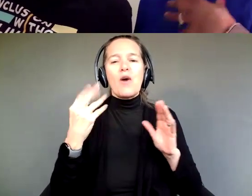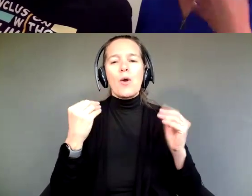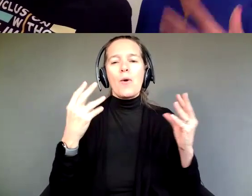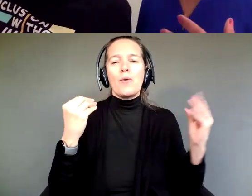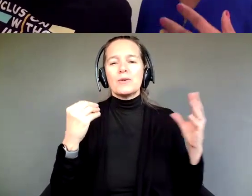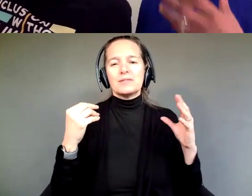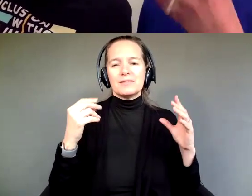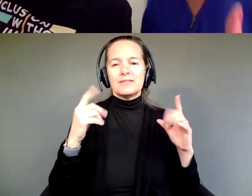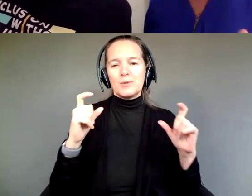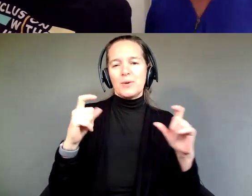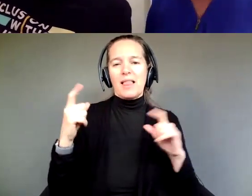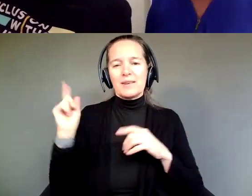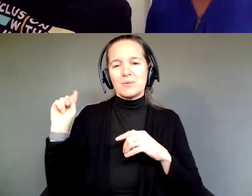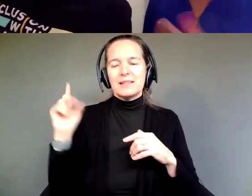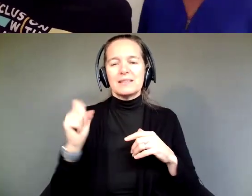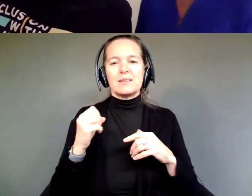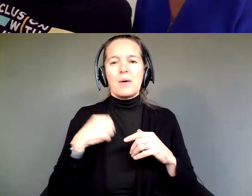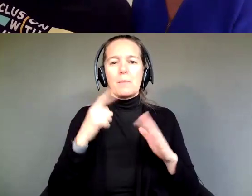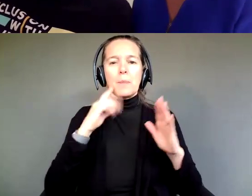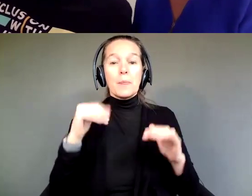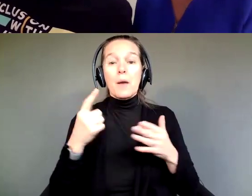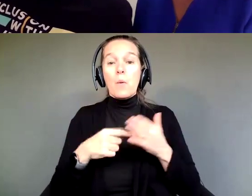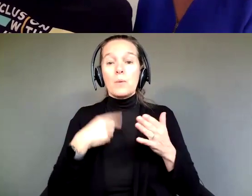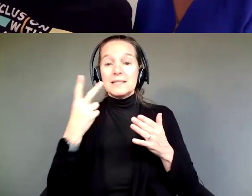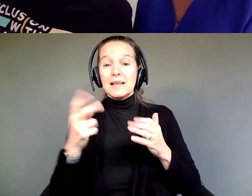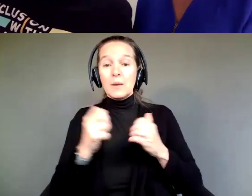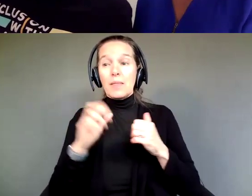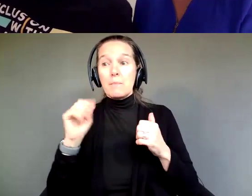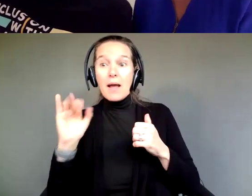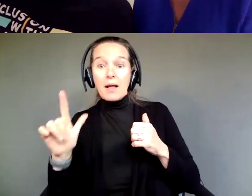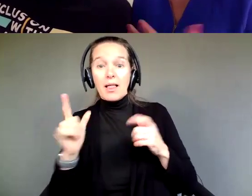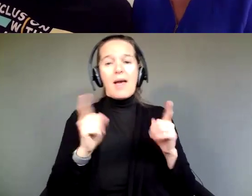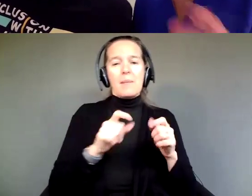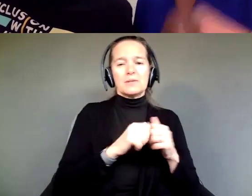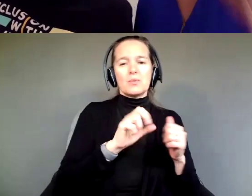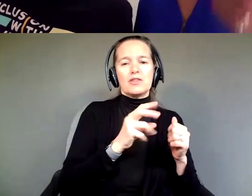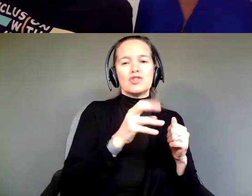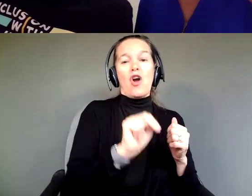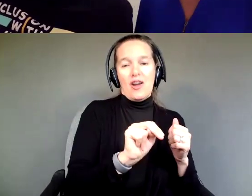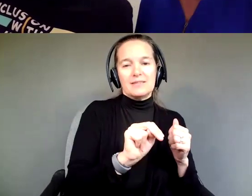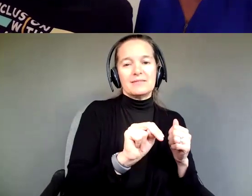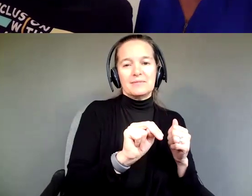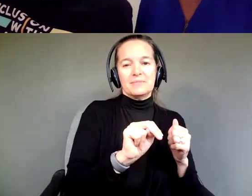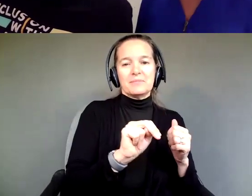I'm hoping that what we see with Michael, you know, happens with Shawn. Because previously, before COVID,